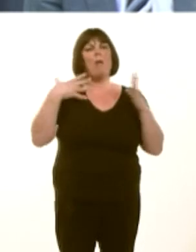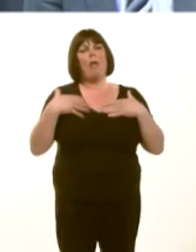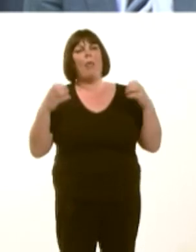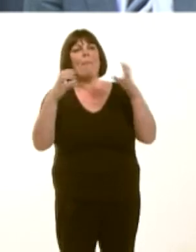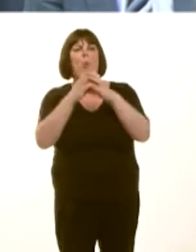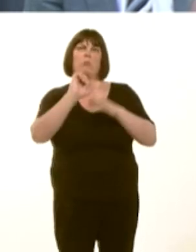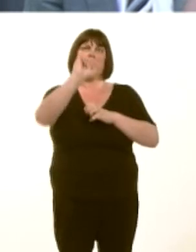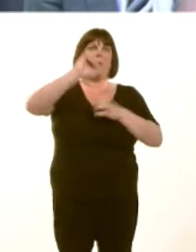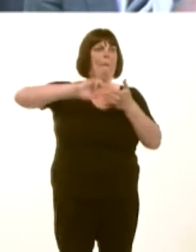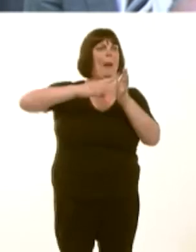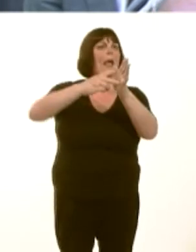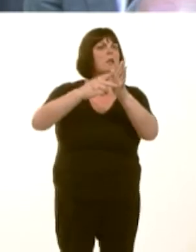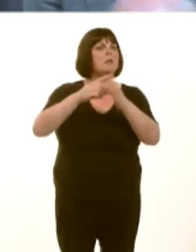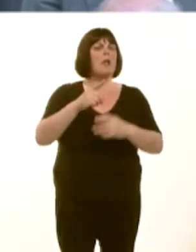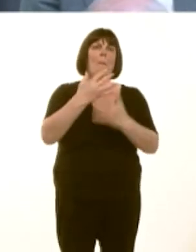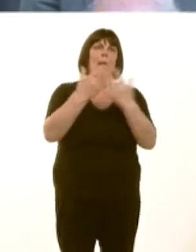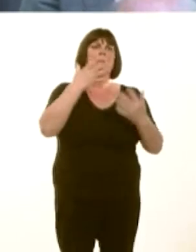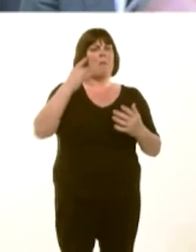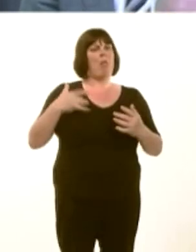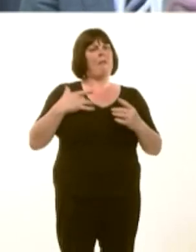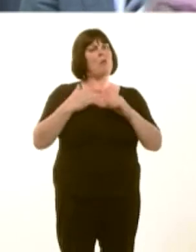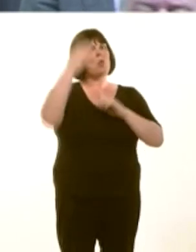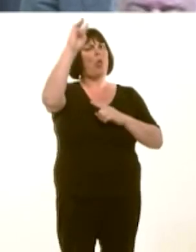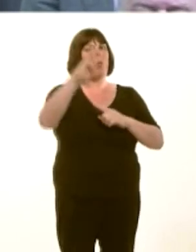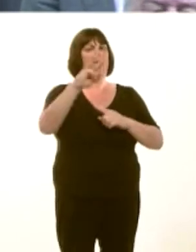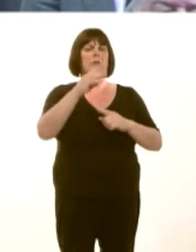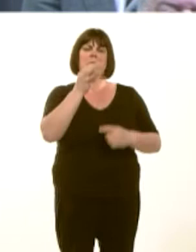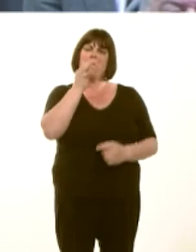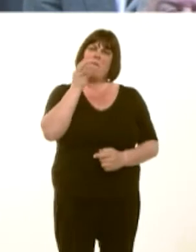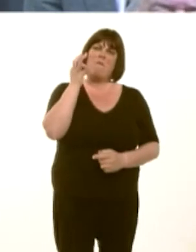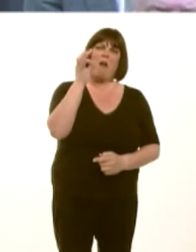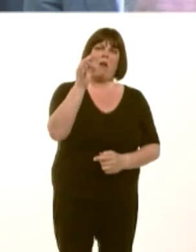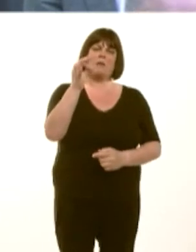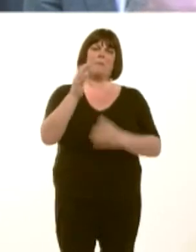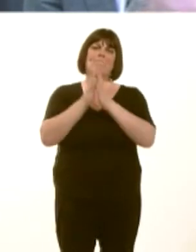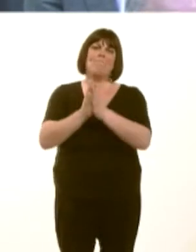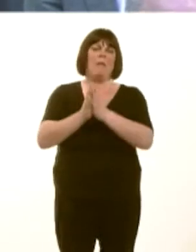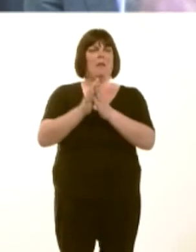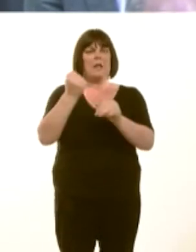Many people in north Wales are urging you and your Government to intervene in the situation